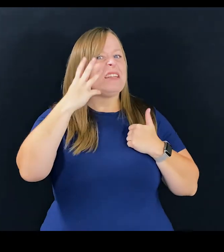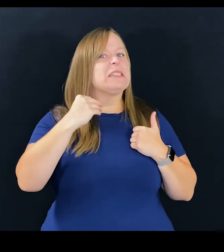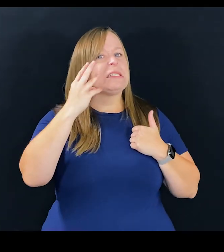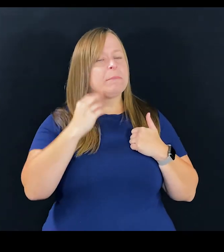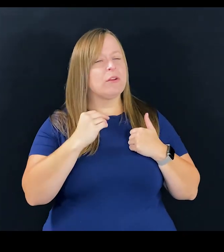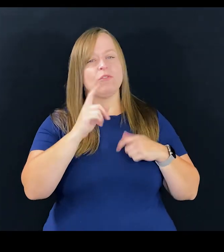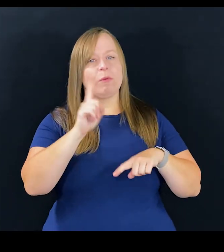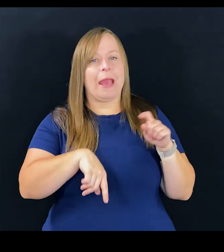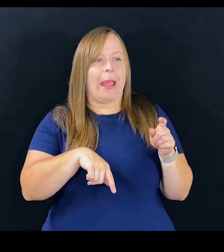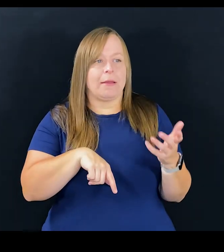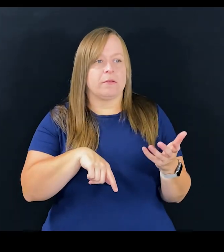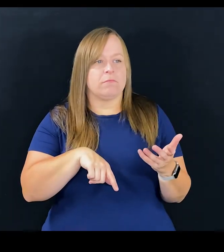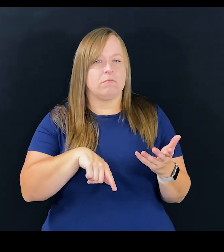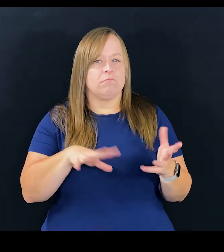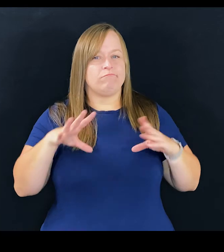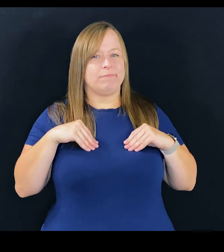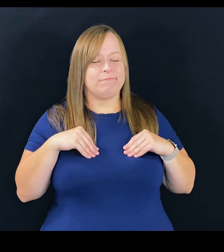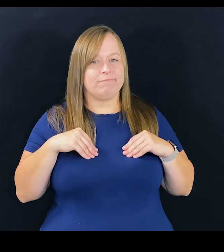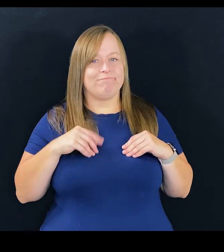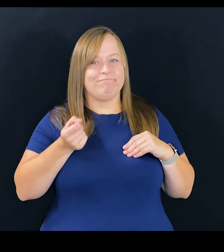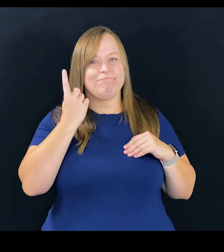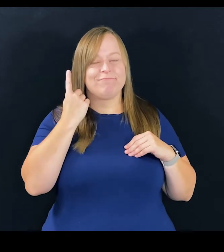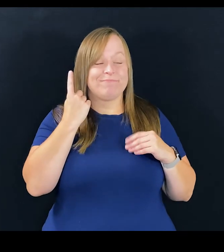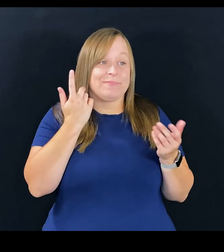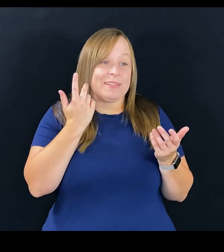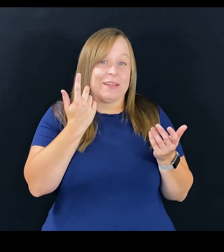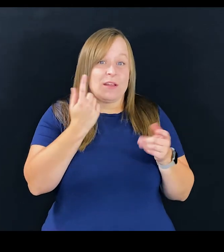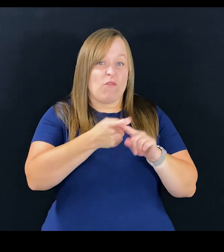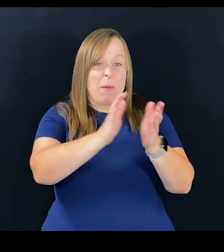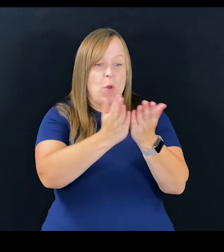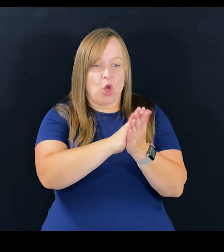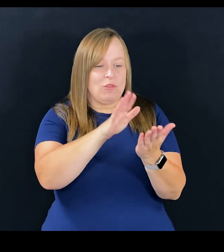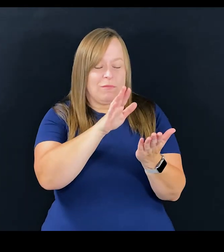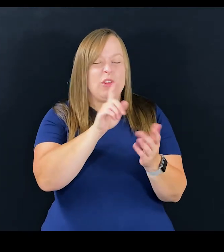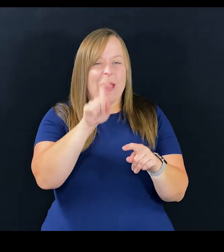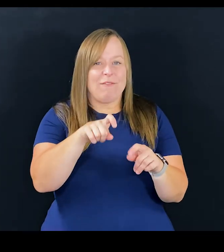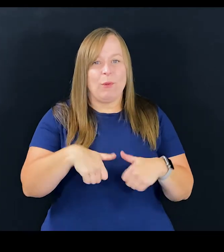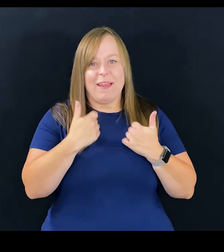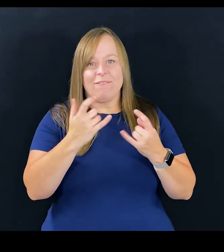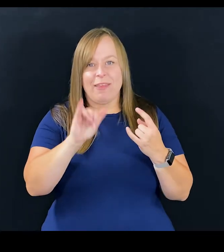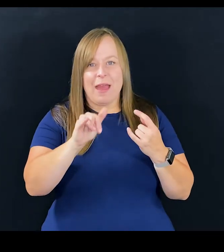is something that you can't get otherwise from a book, you have to live it.